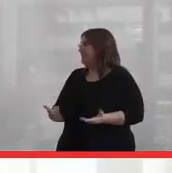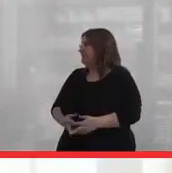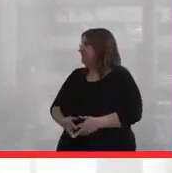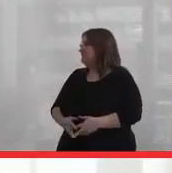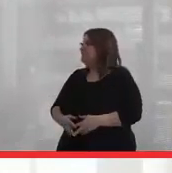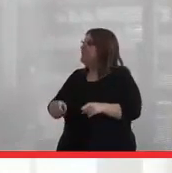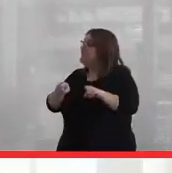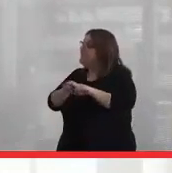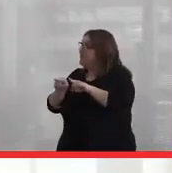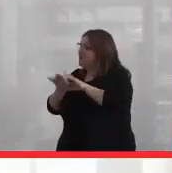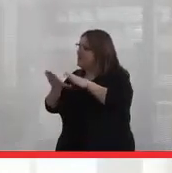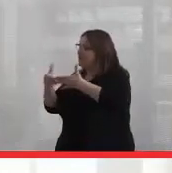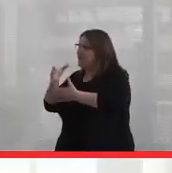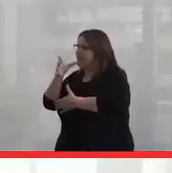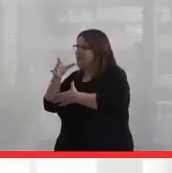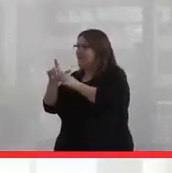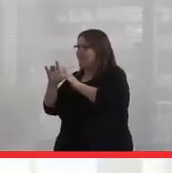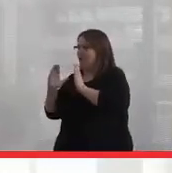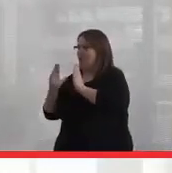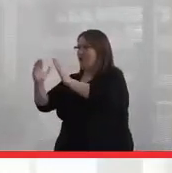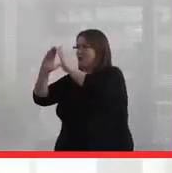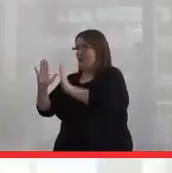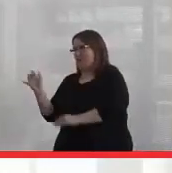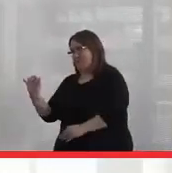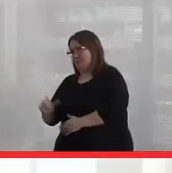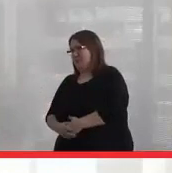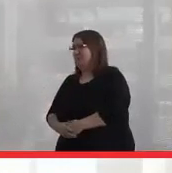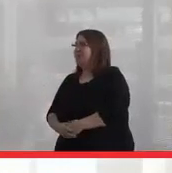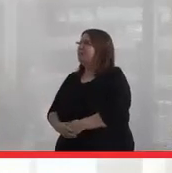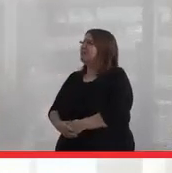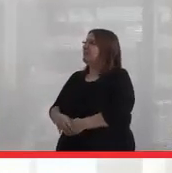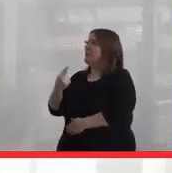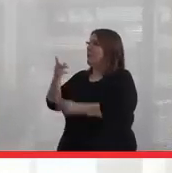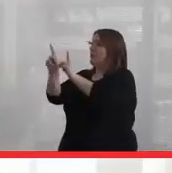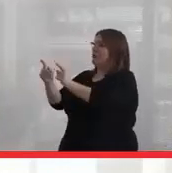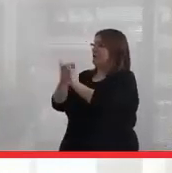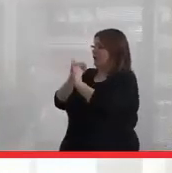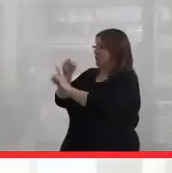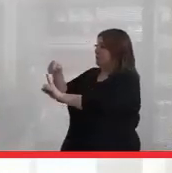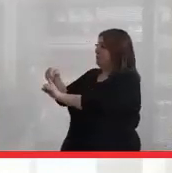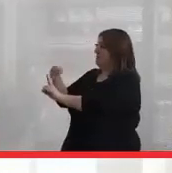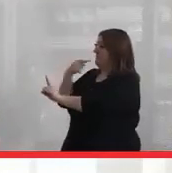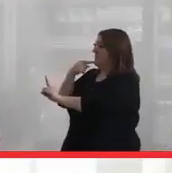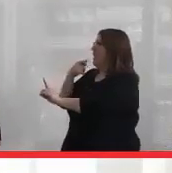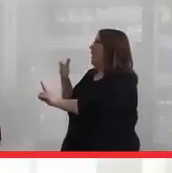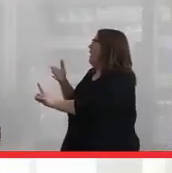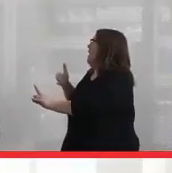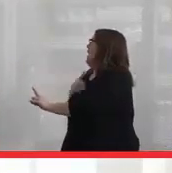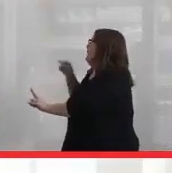but also being a clan mother in the longhouse. But one of the people I interviewed told me they were happy that it was me doing the research.